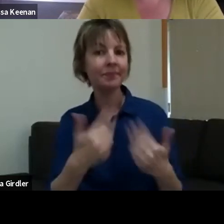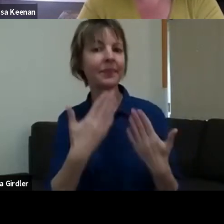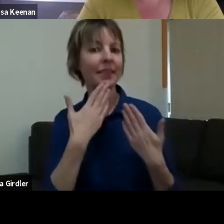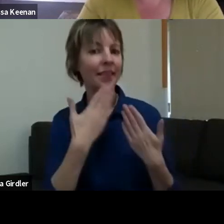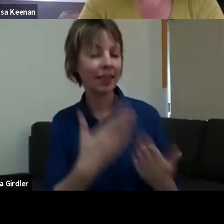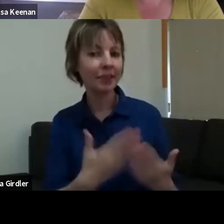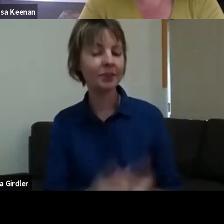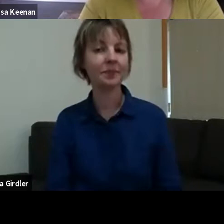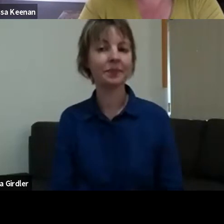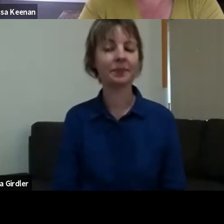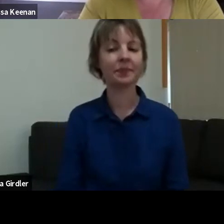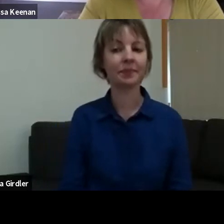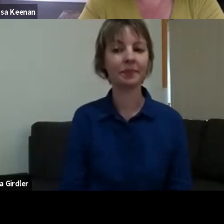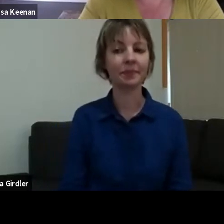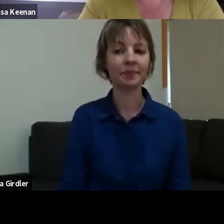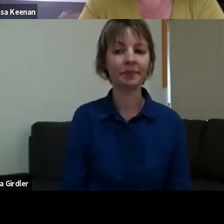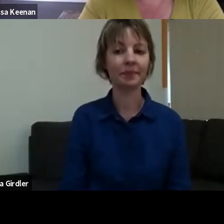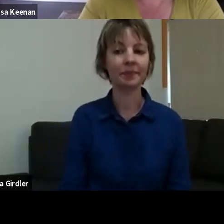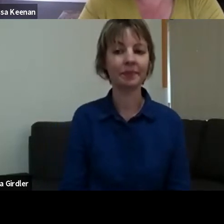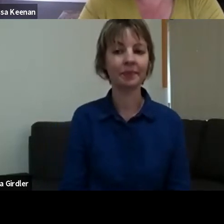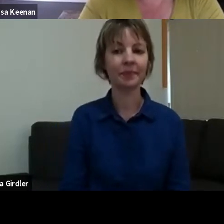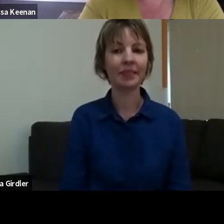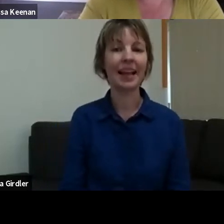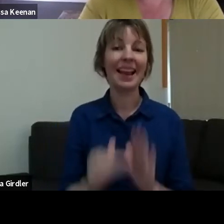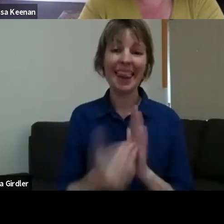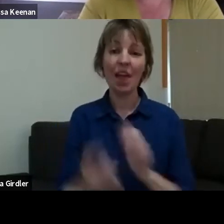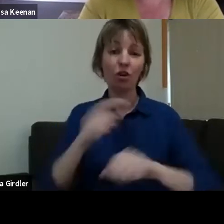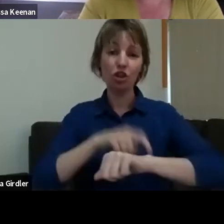out of time, definitely, so I'll hand back to Amanda to sign off. But